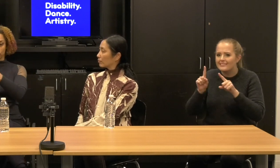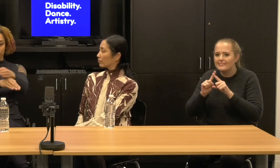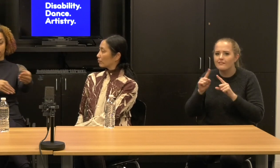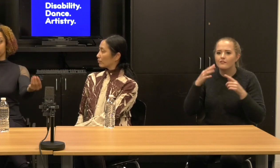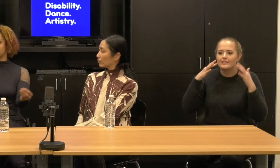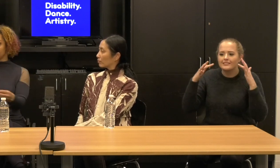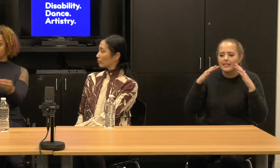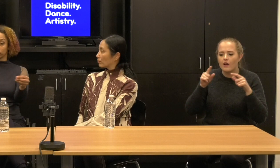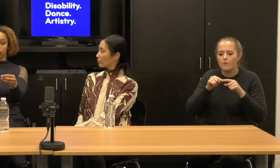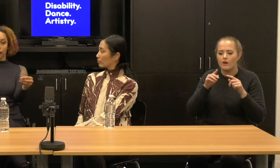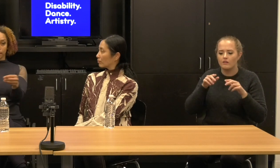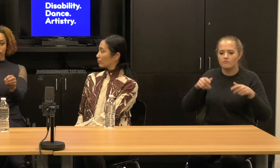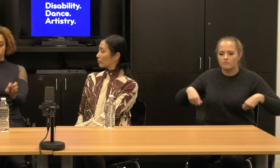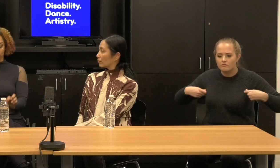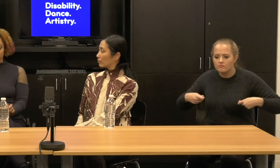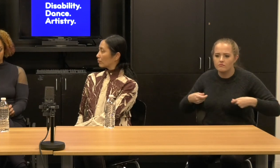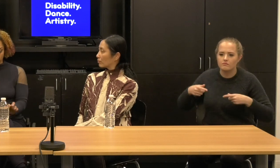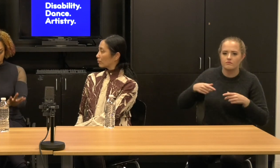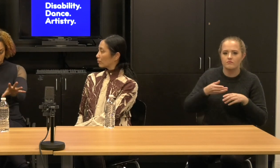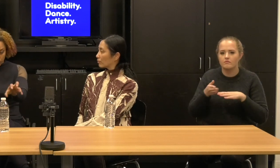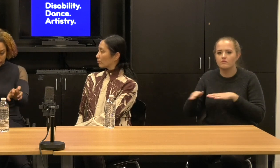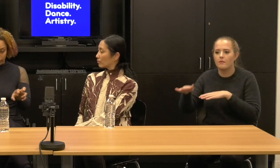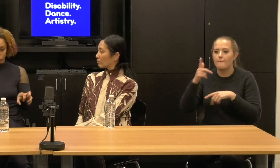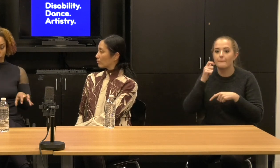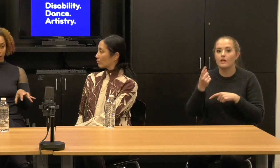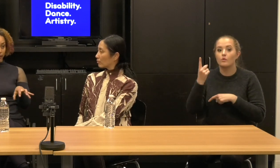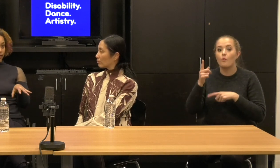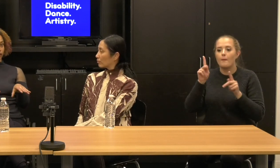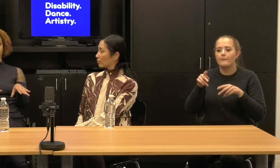in space and sound because one character is squeaky and scrabbling and the other character